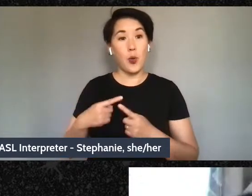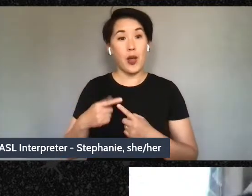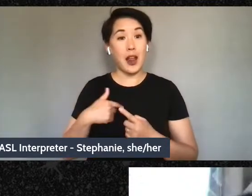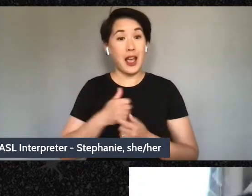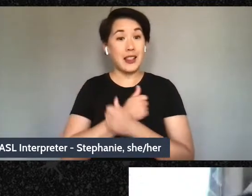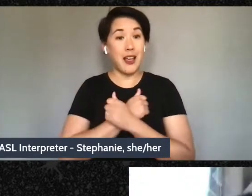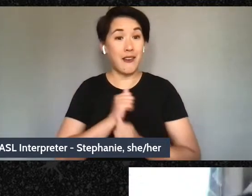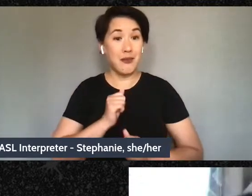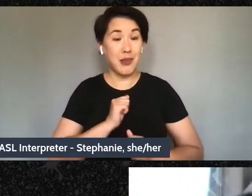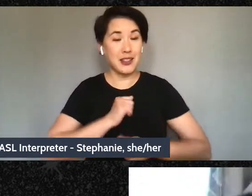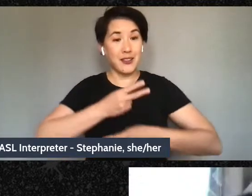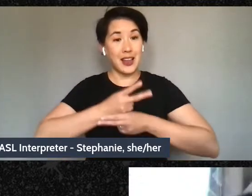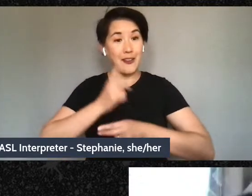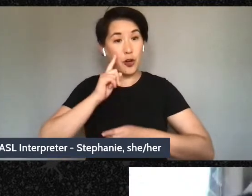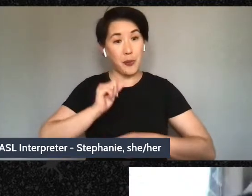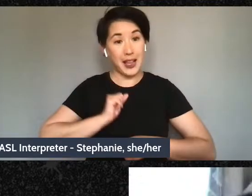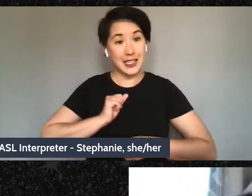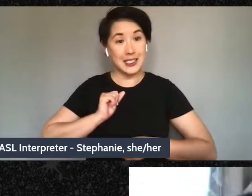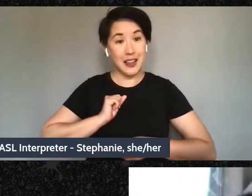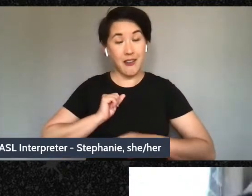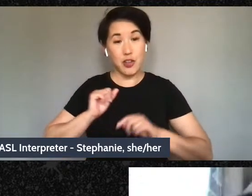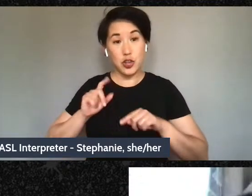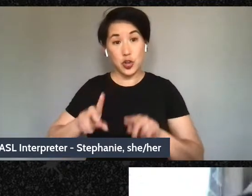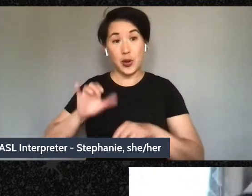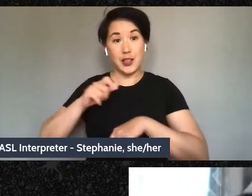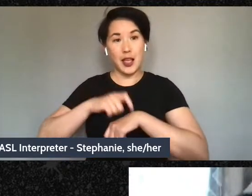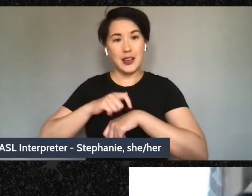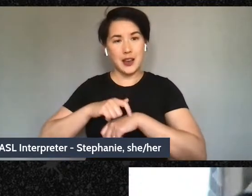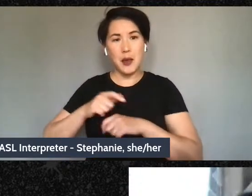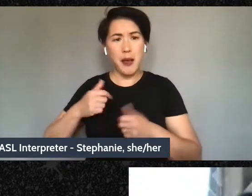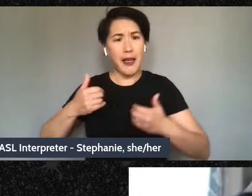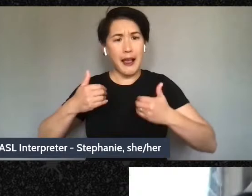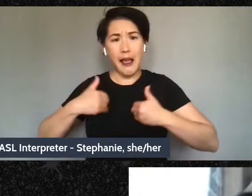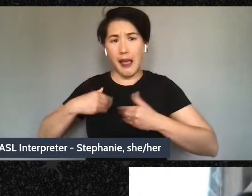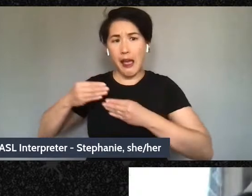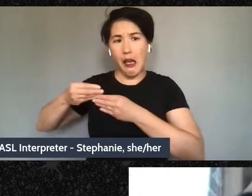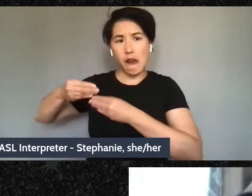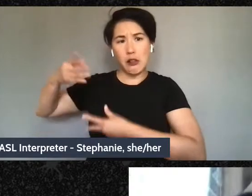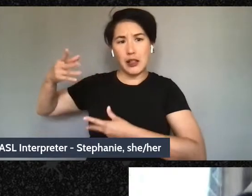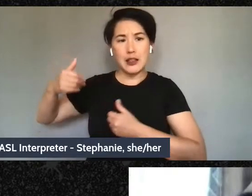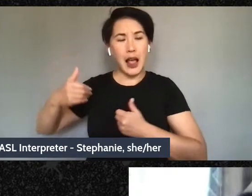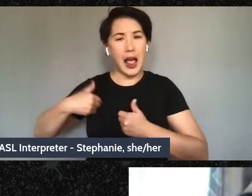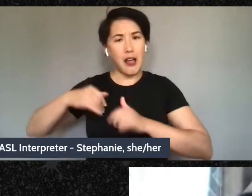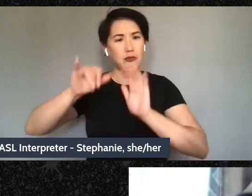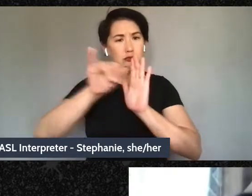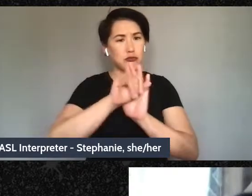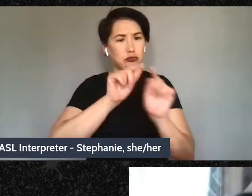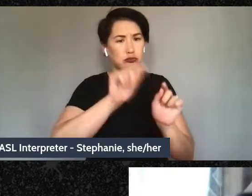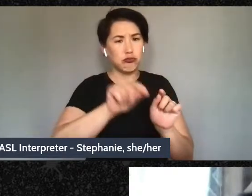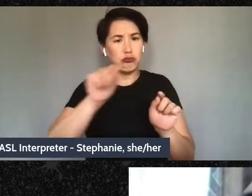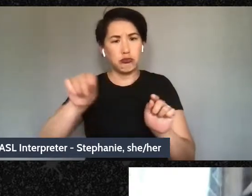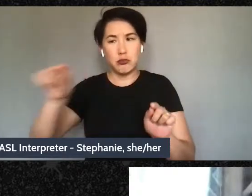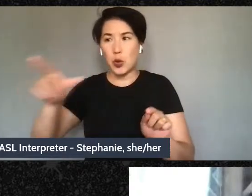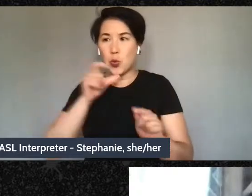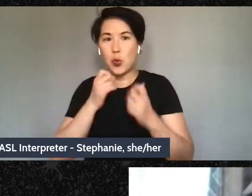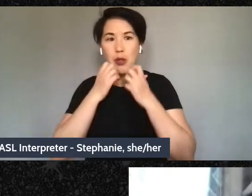for myself at my best that I have identified people who also love and care for me and I can